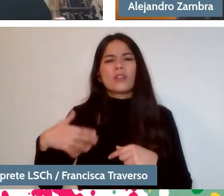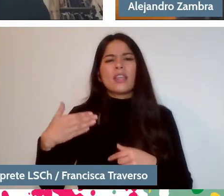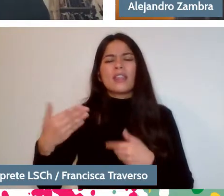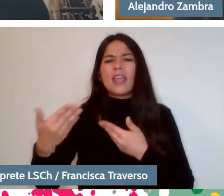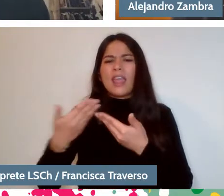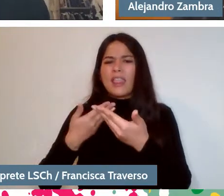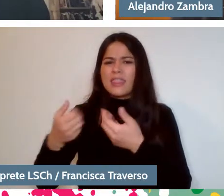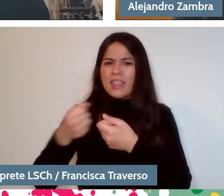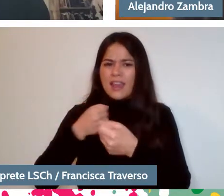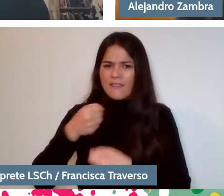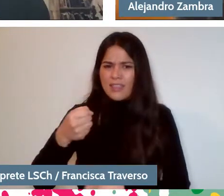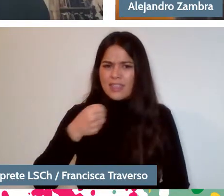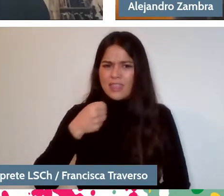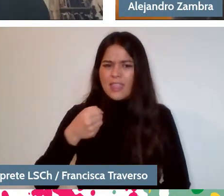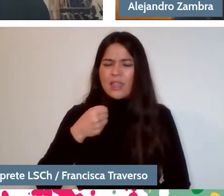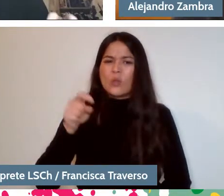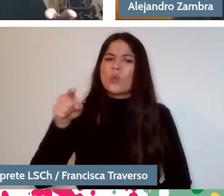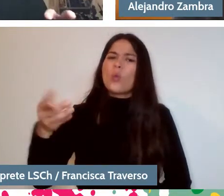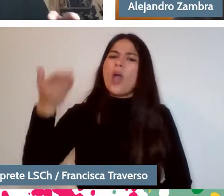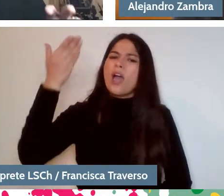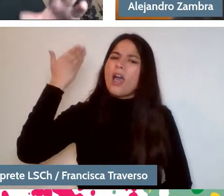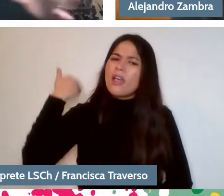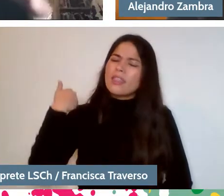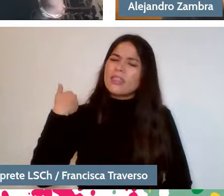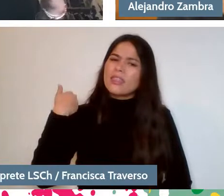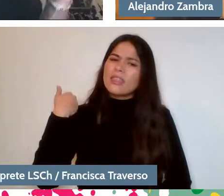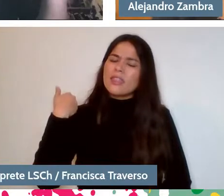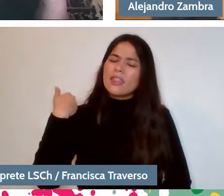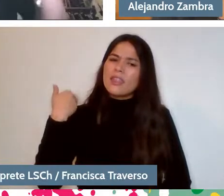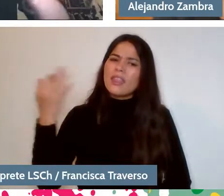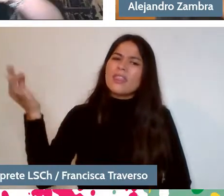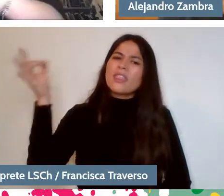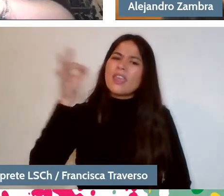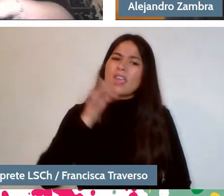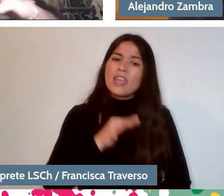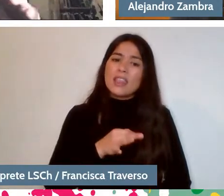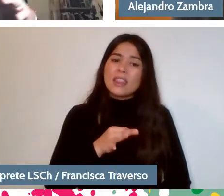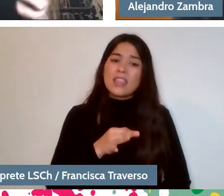You once said that many people say that there are three themes in literature,